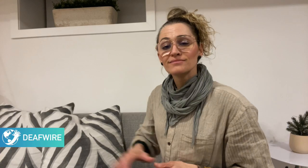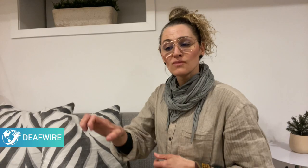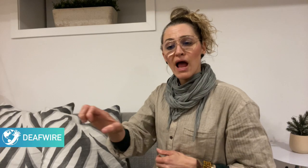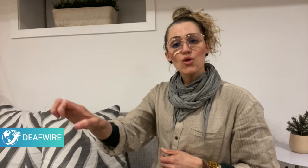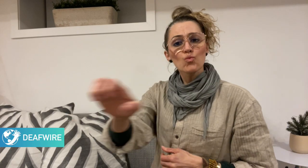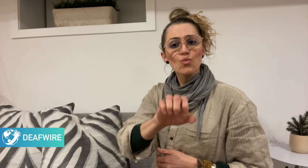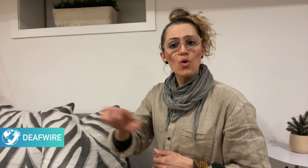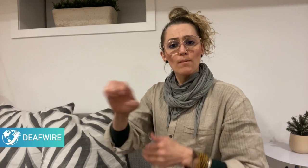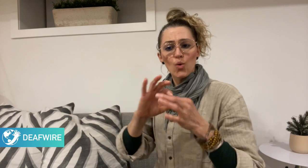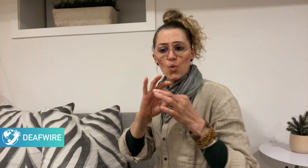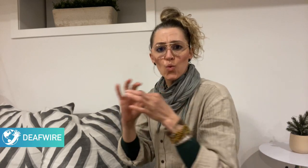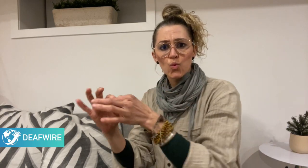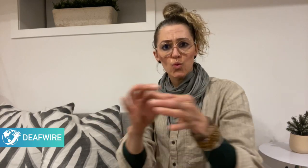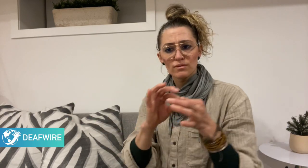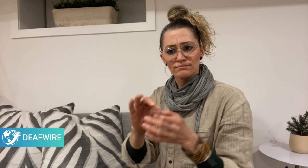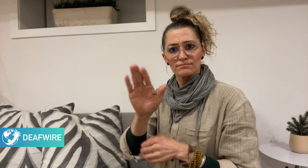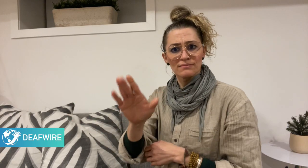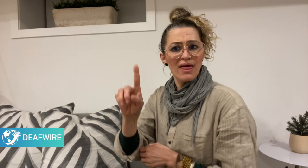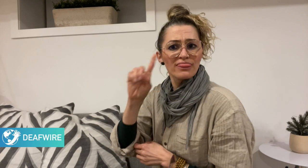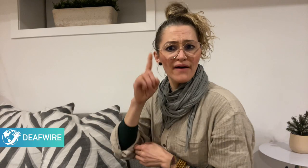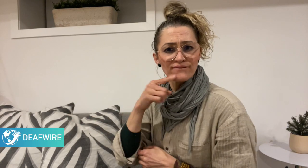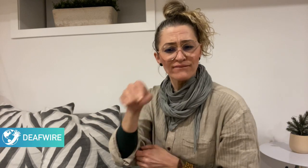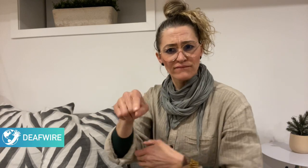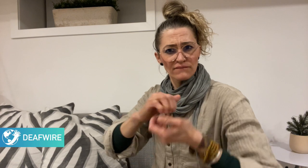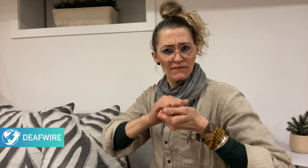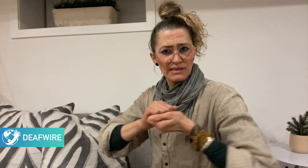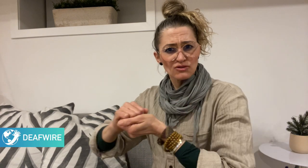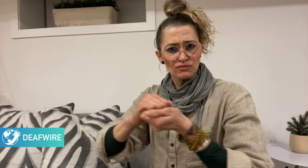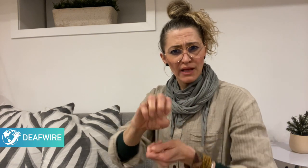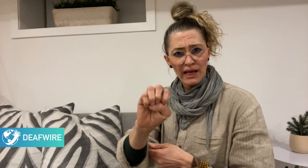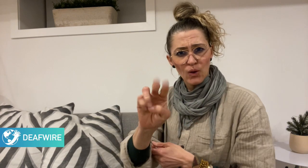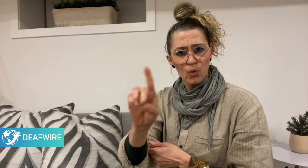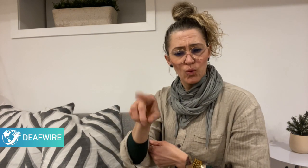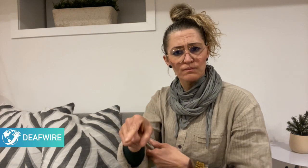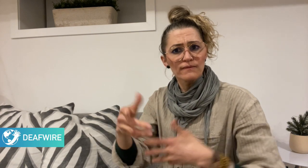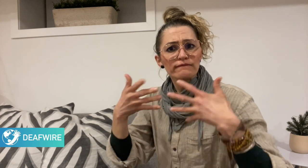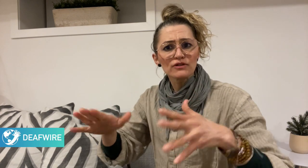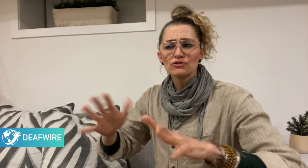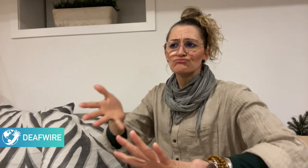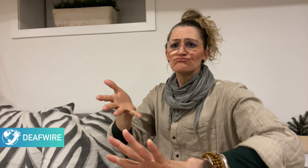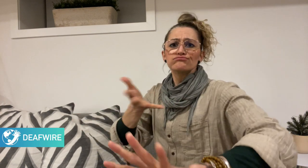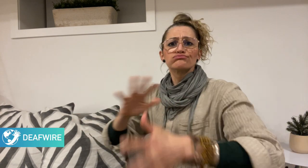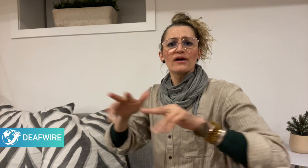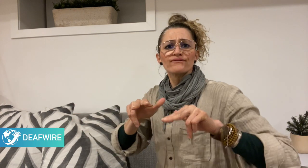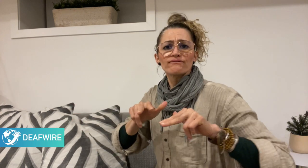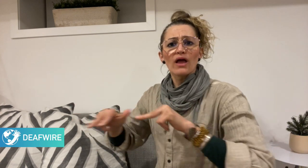The European Union of the Deaf (EUD) posted a video on their